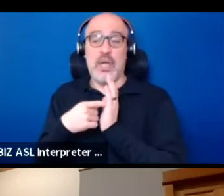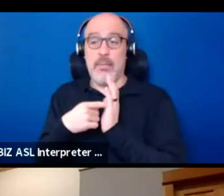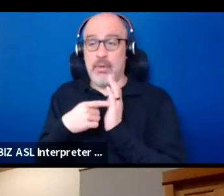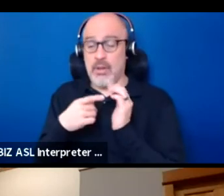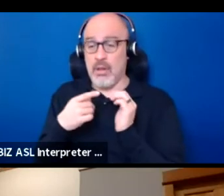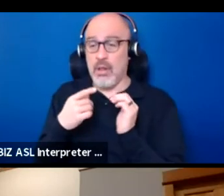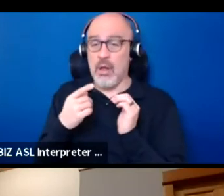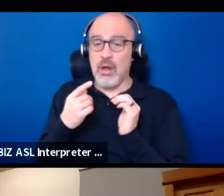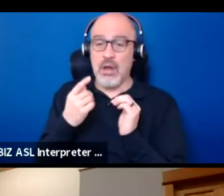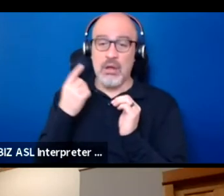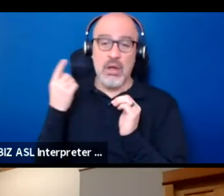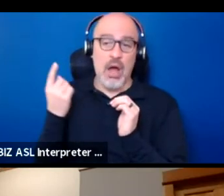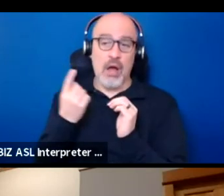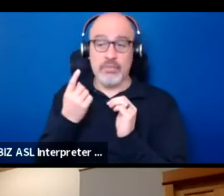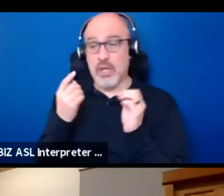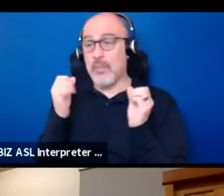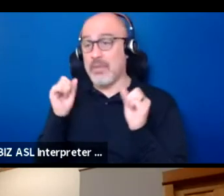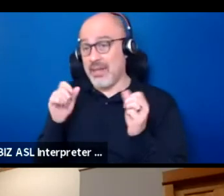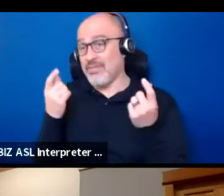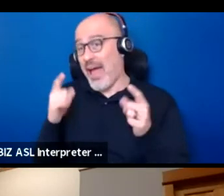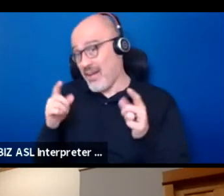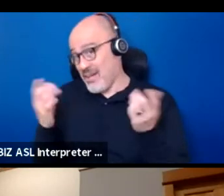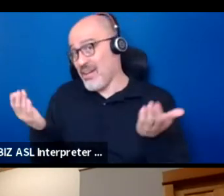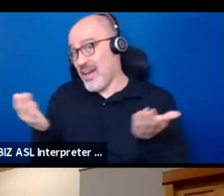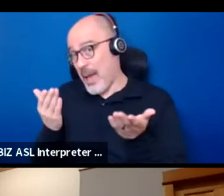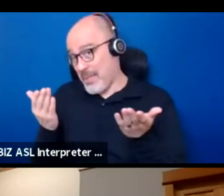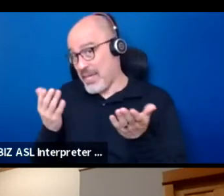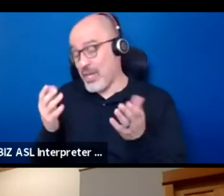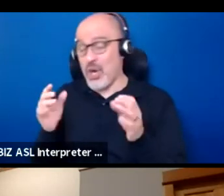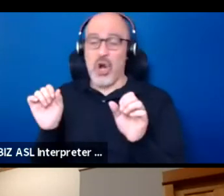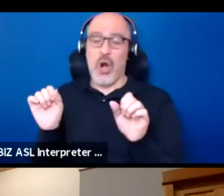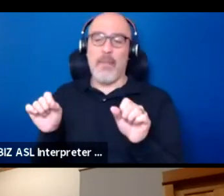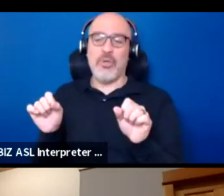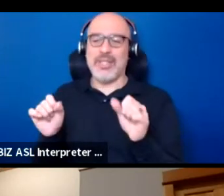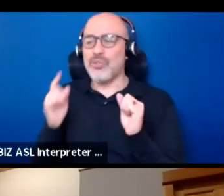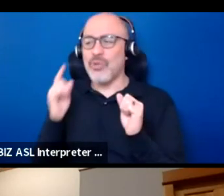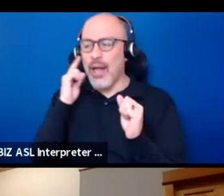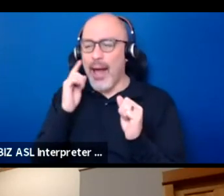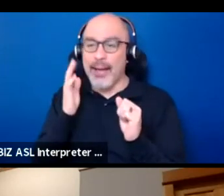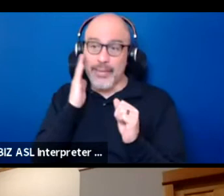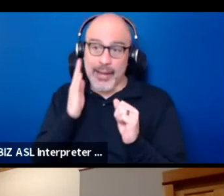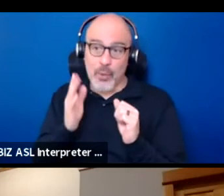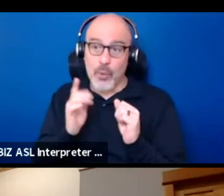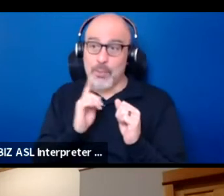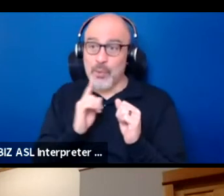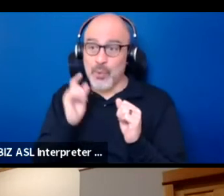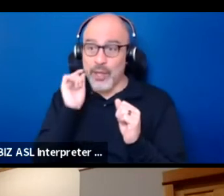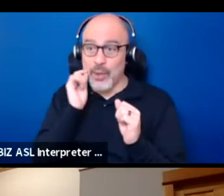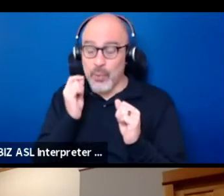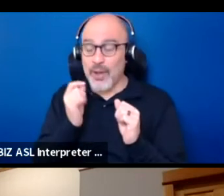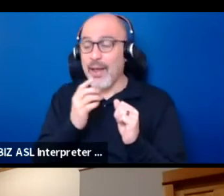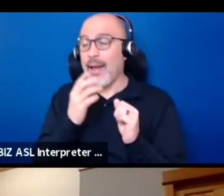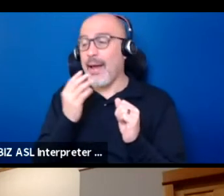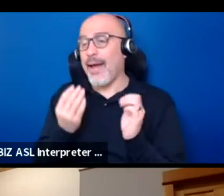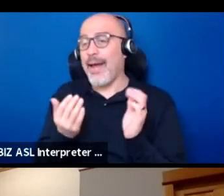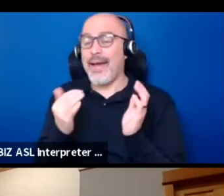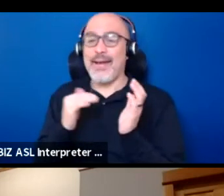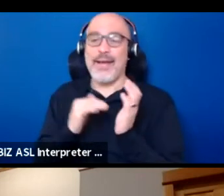that could happen here potentially, which I think would be really cool. And I think once again as what everyone has said